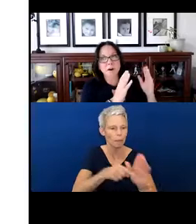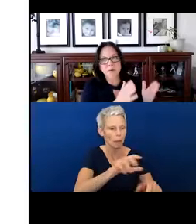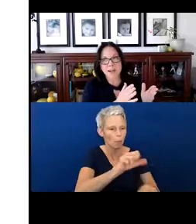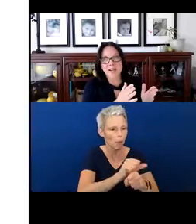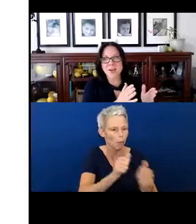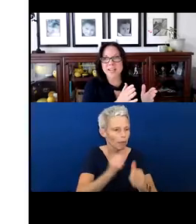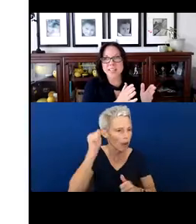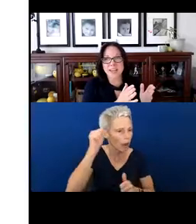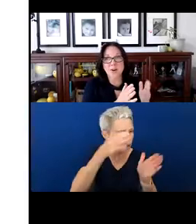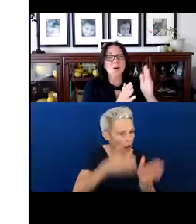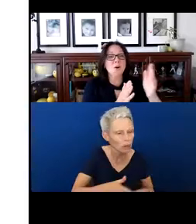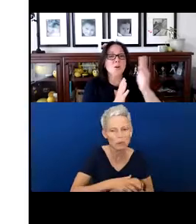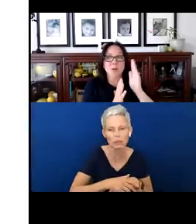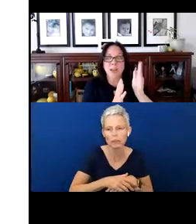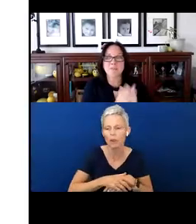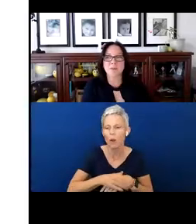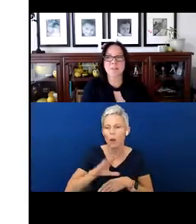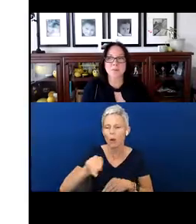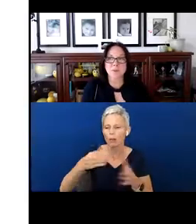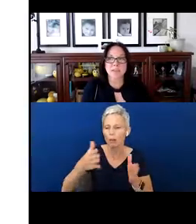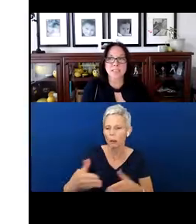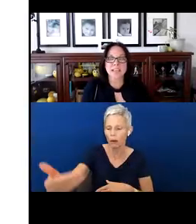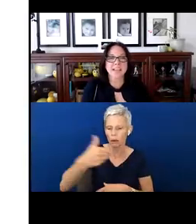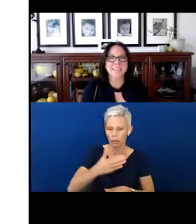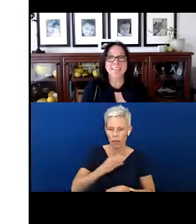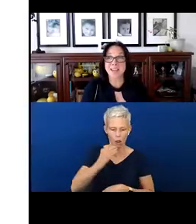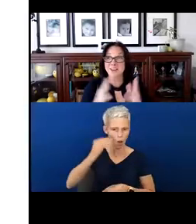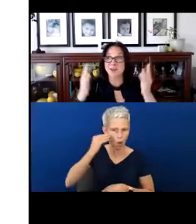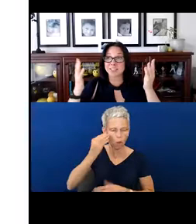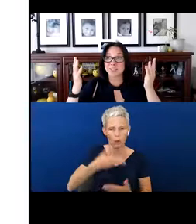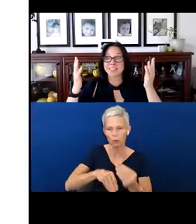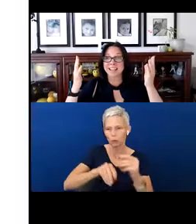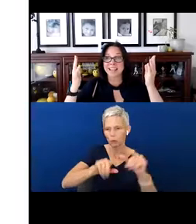provider is at our home, or we have them on Zoom with us and they say, “Do you have any questions?”